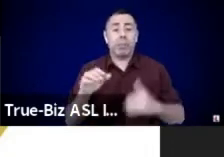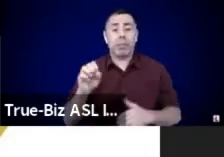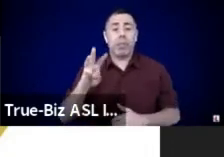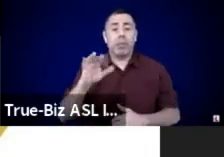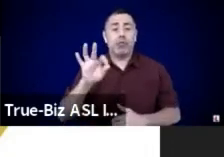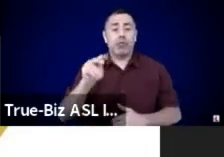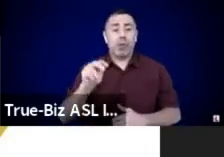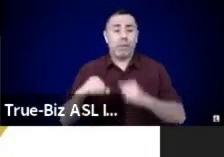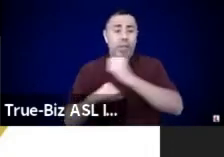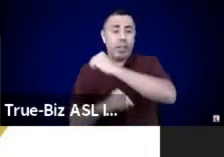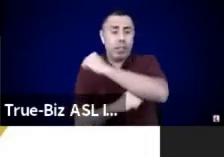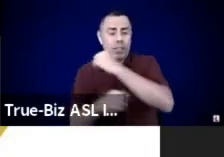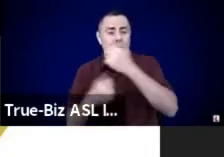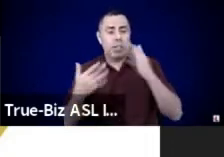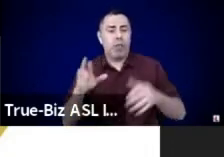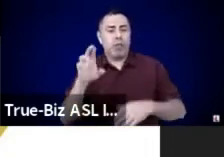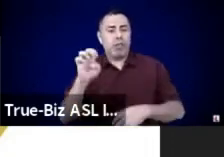(chanting)